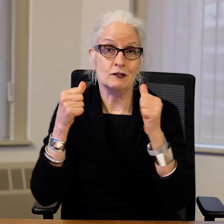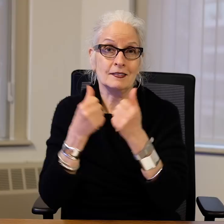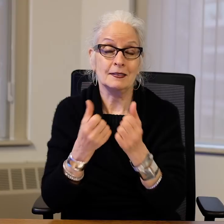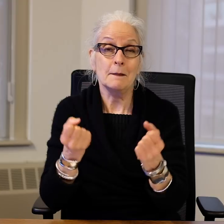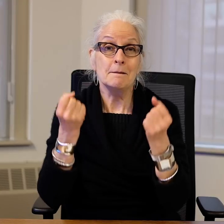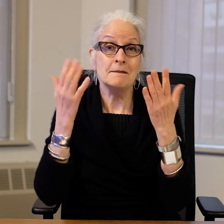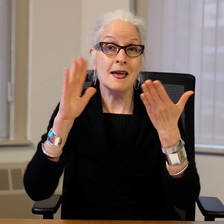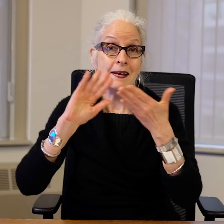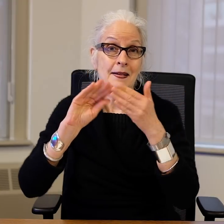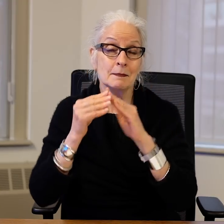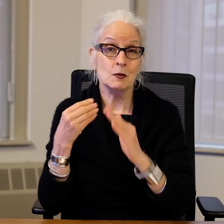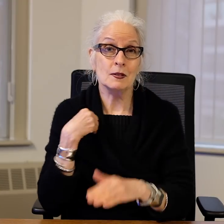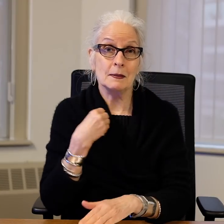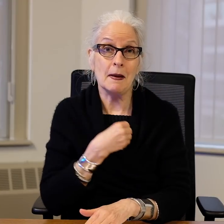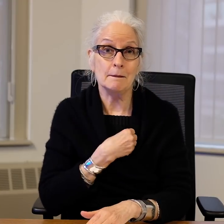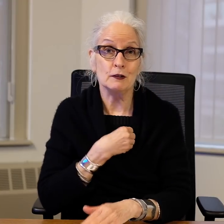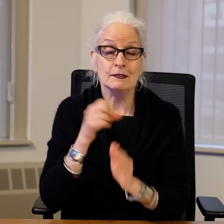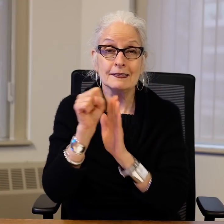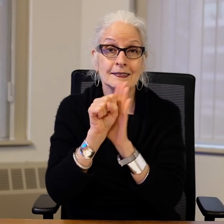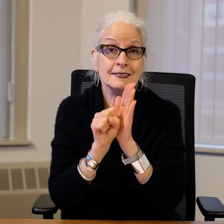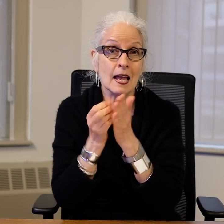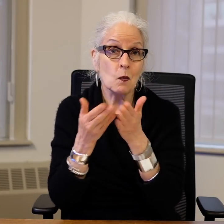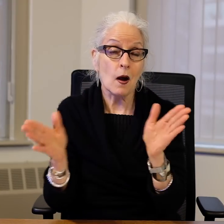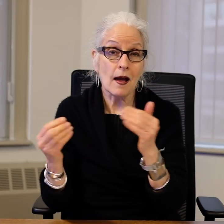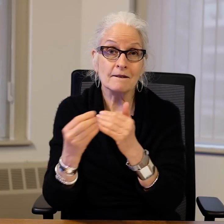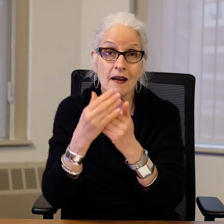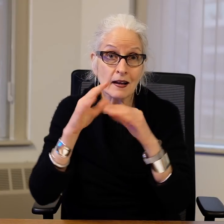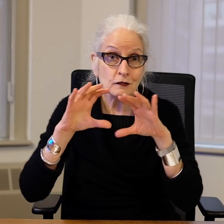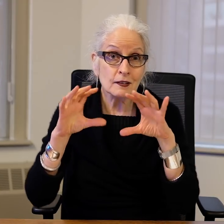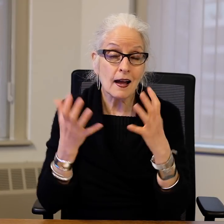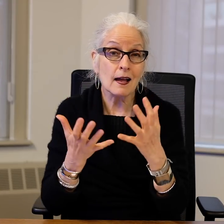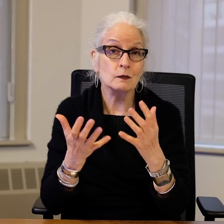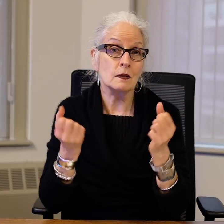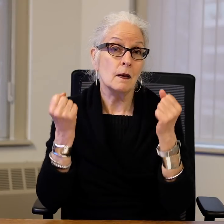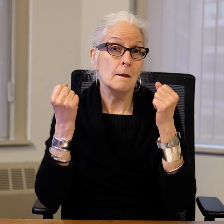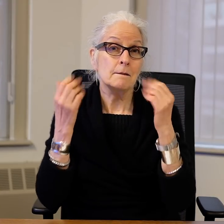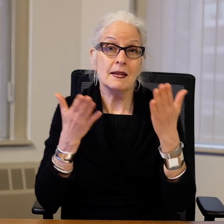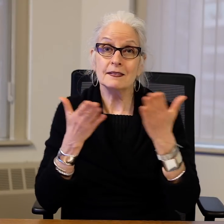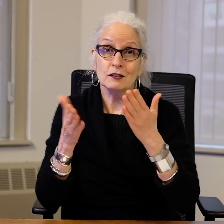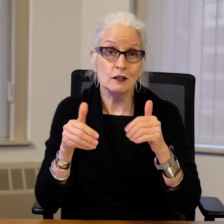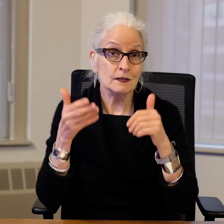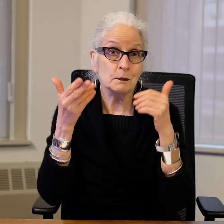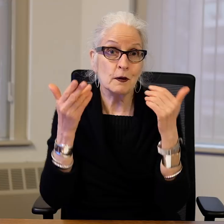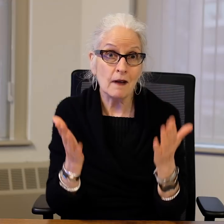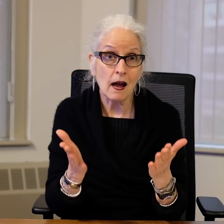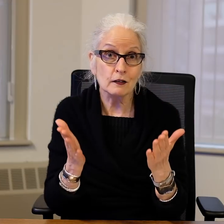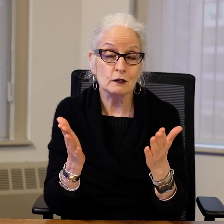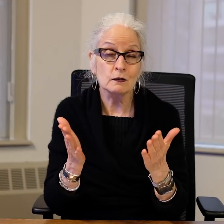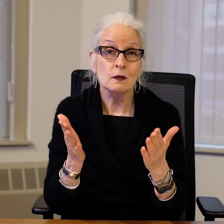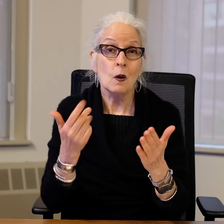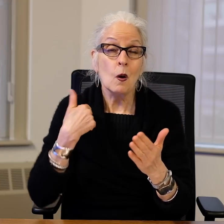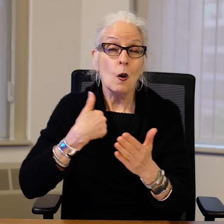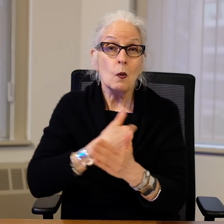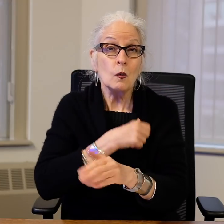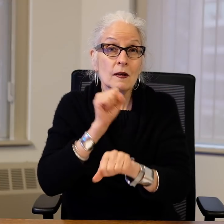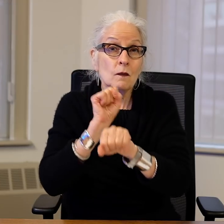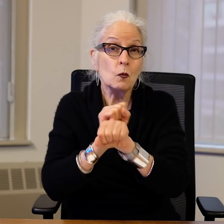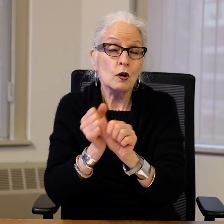state agencies, many community members, the Statewide Advisory Council, and multiple service providers.